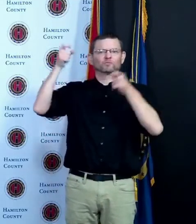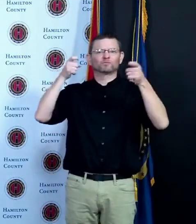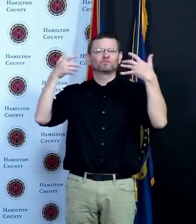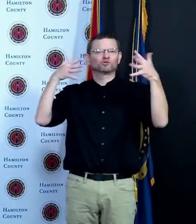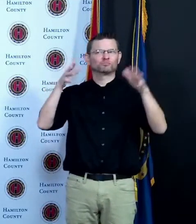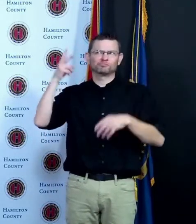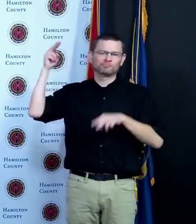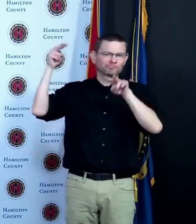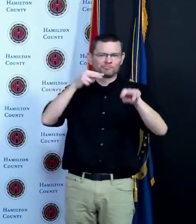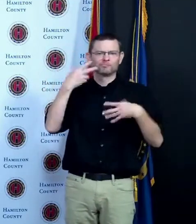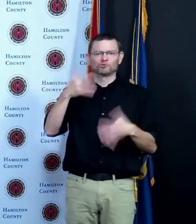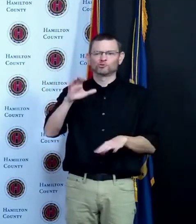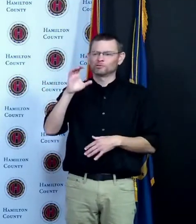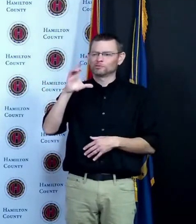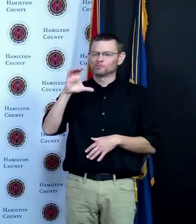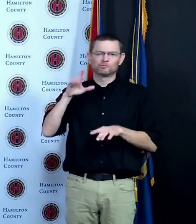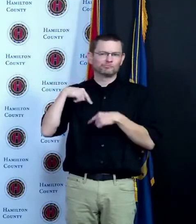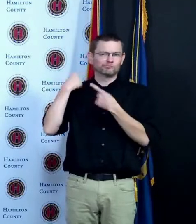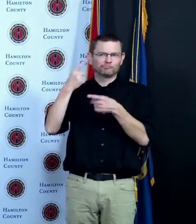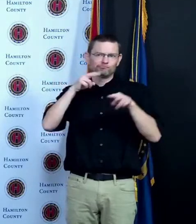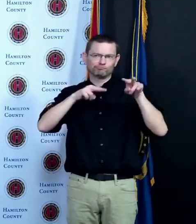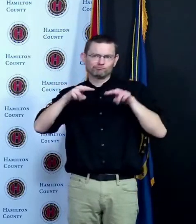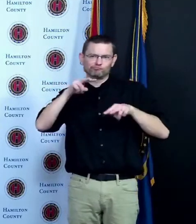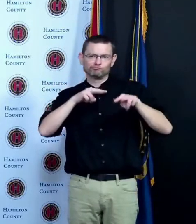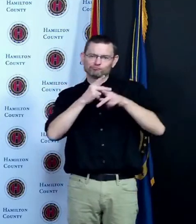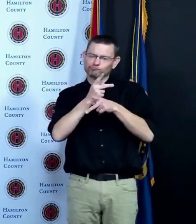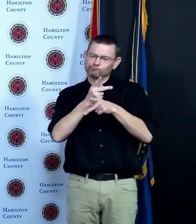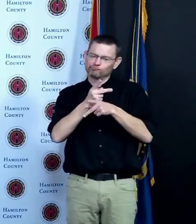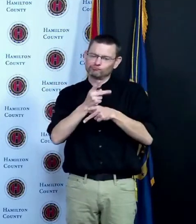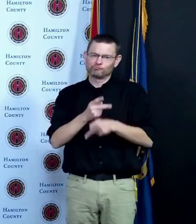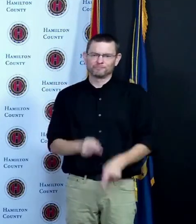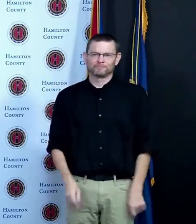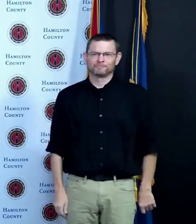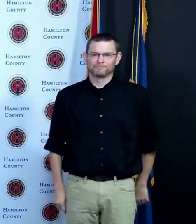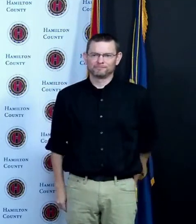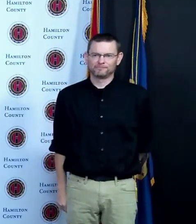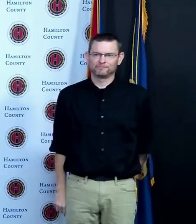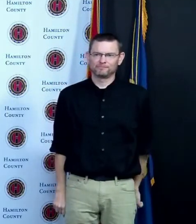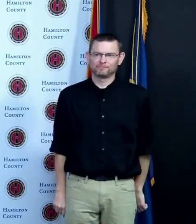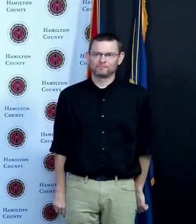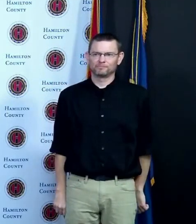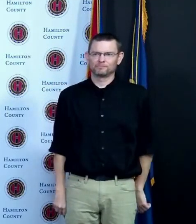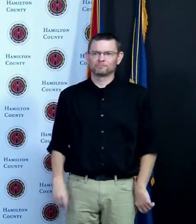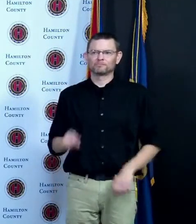thank you thank you Todd Dykes from WLWT has one more question for Mr Cunningham